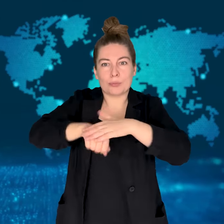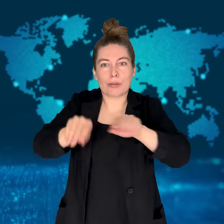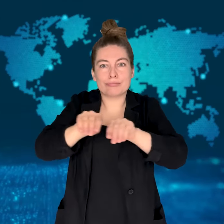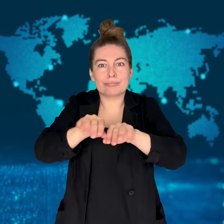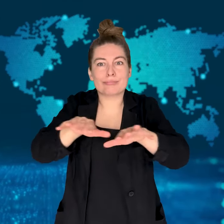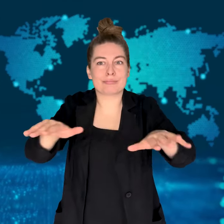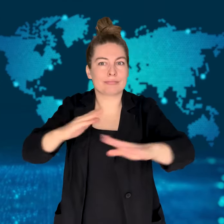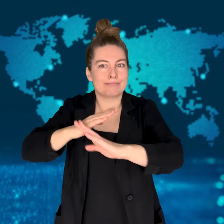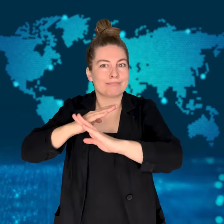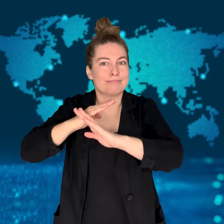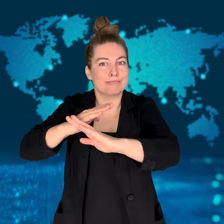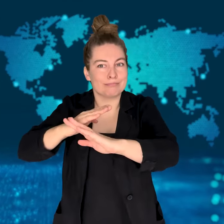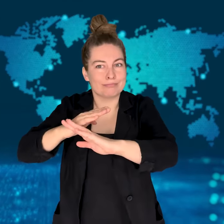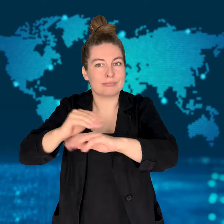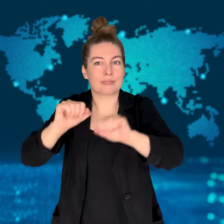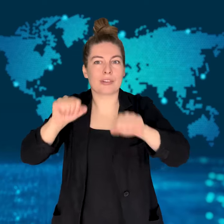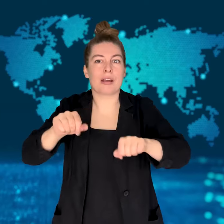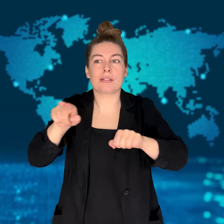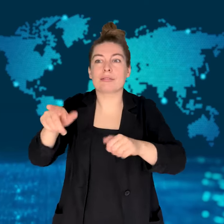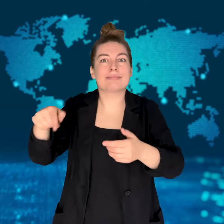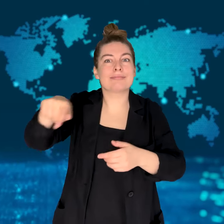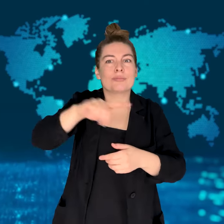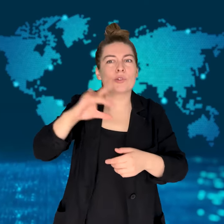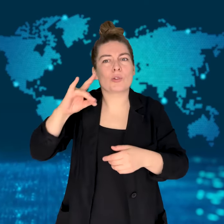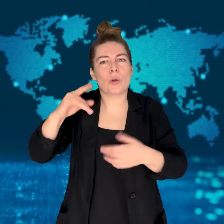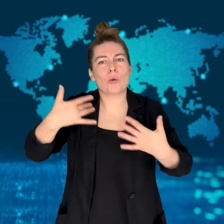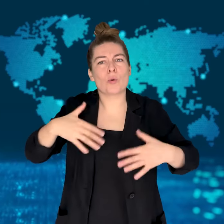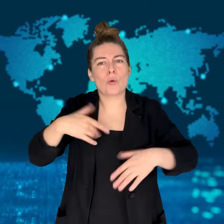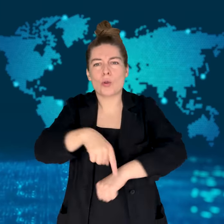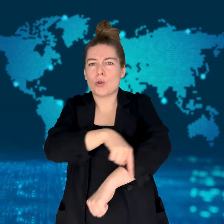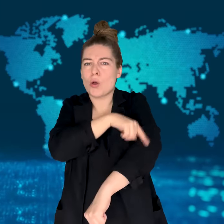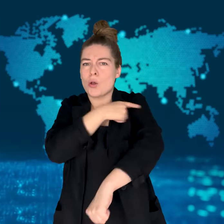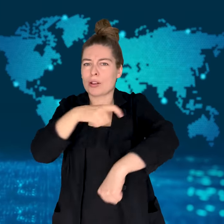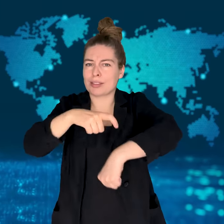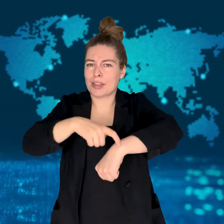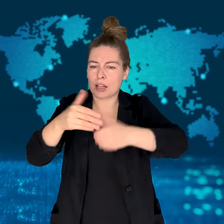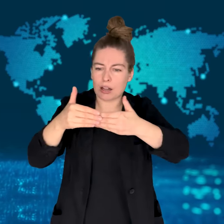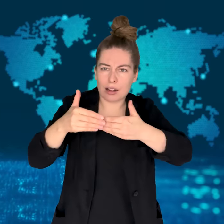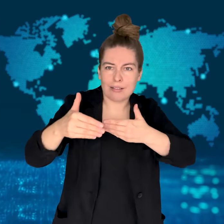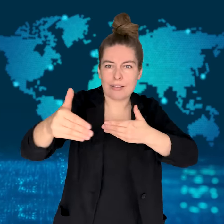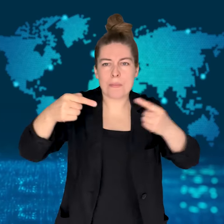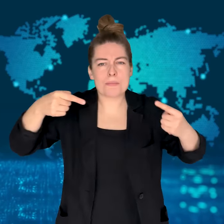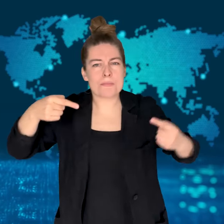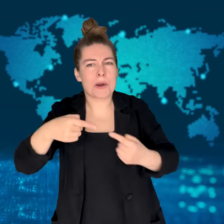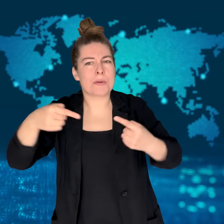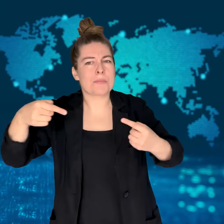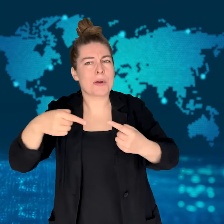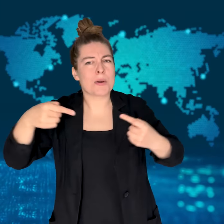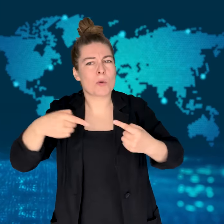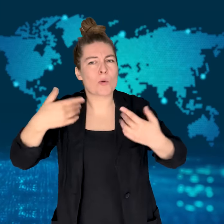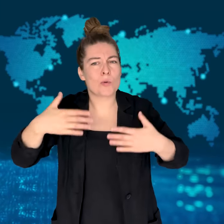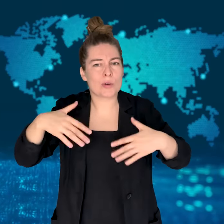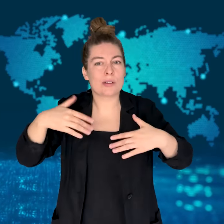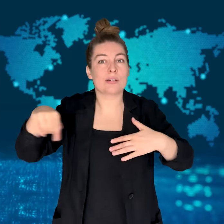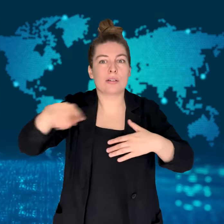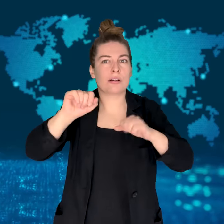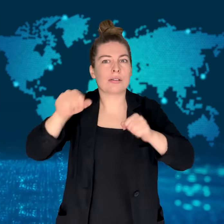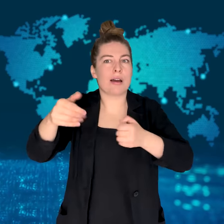inflicts long-term pain and suffering on dogs